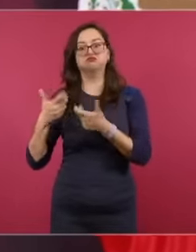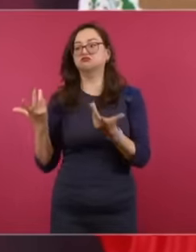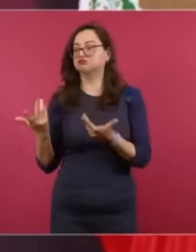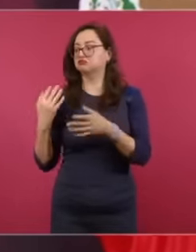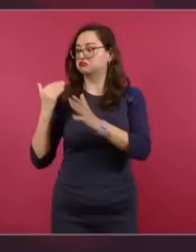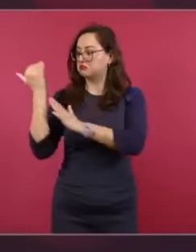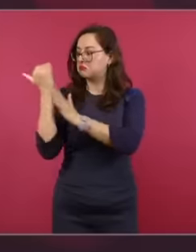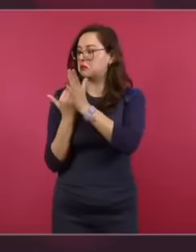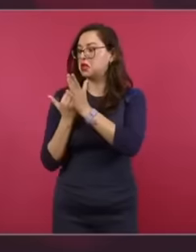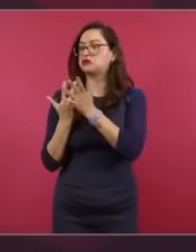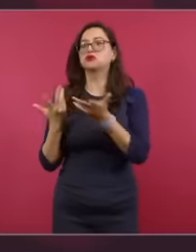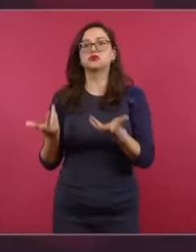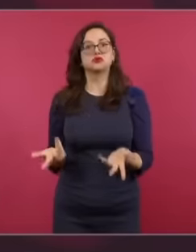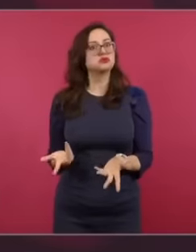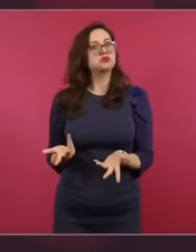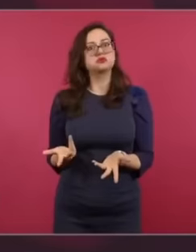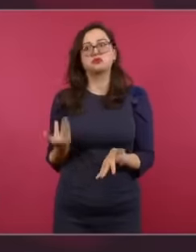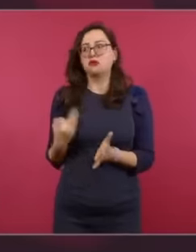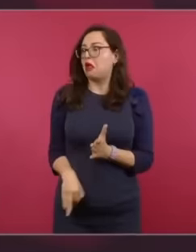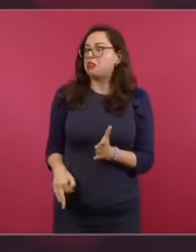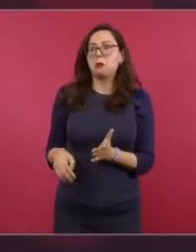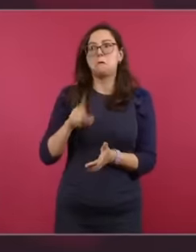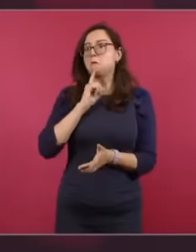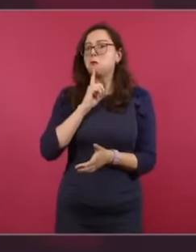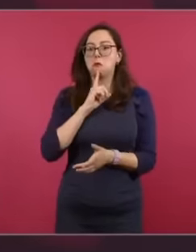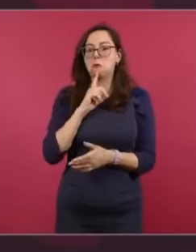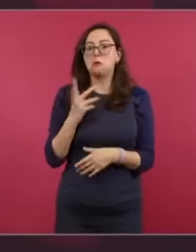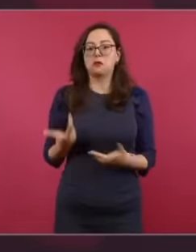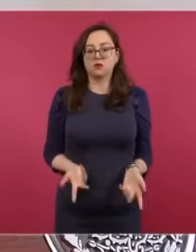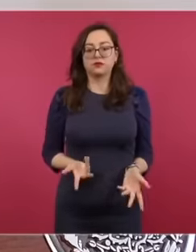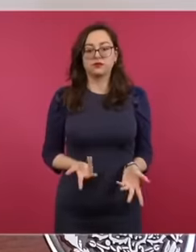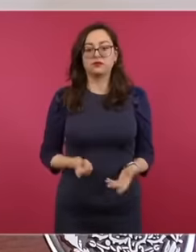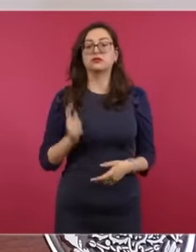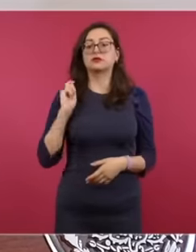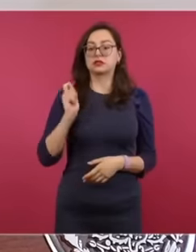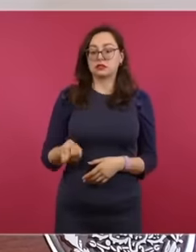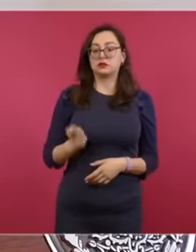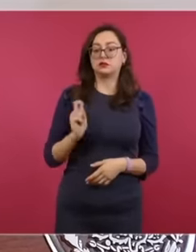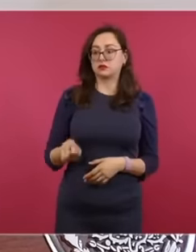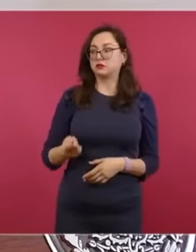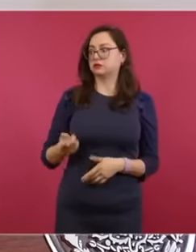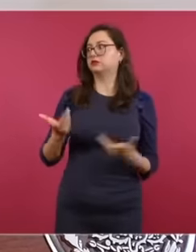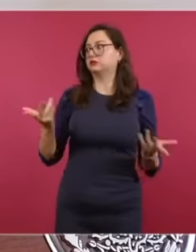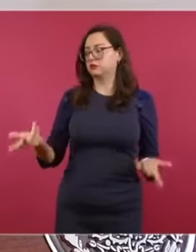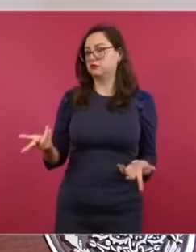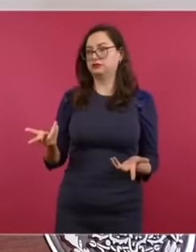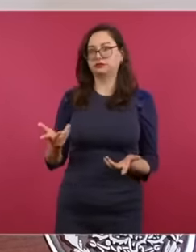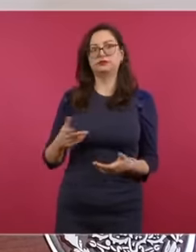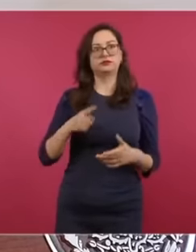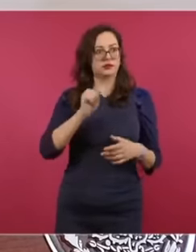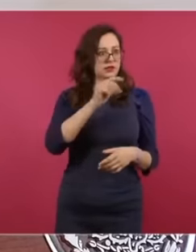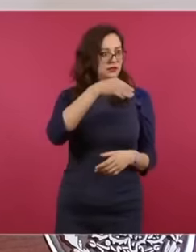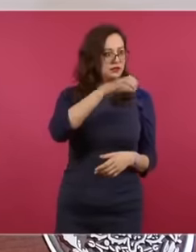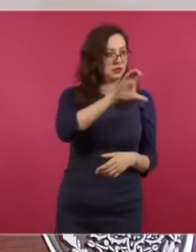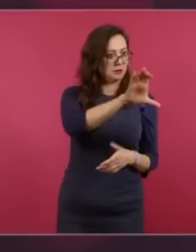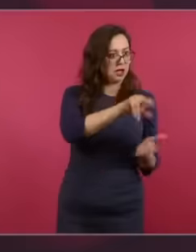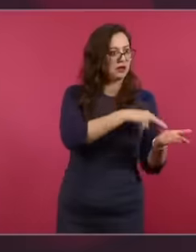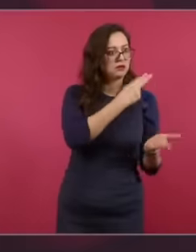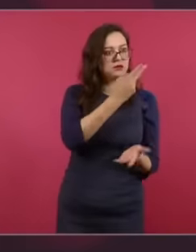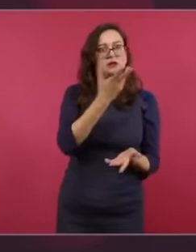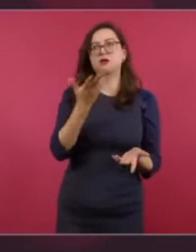foreign investment it has to do with the treaty with President Biden very good